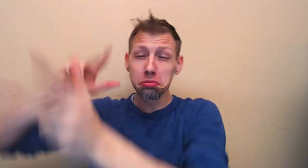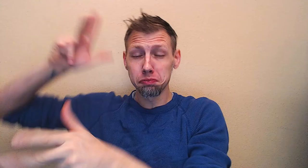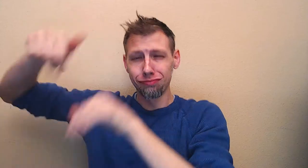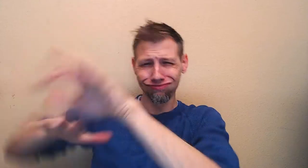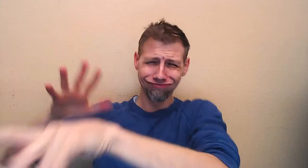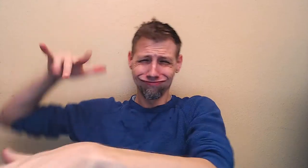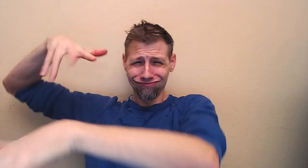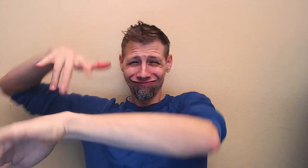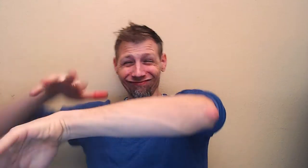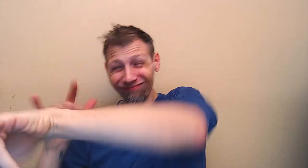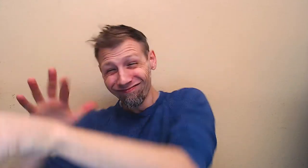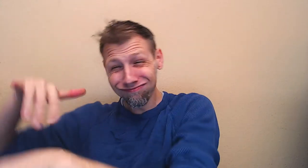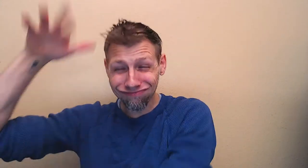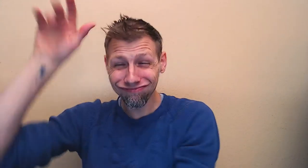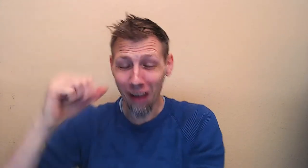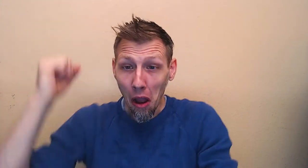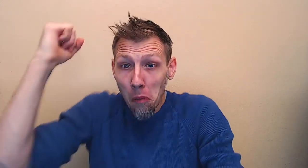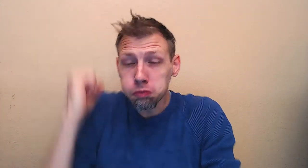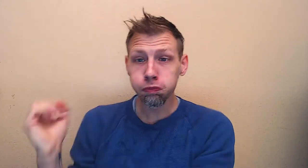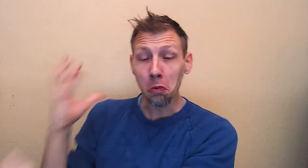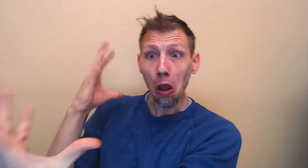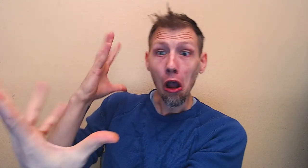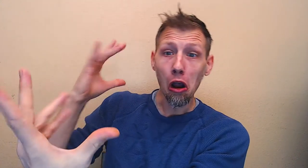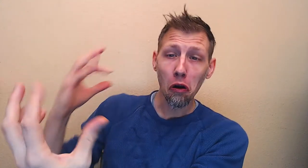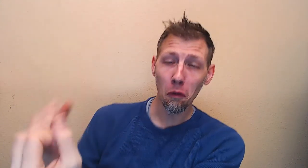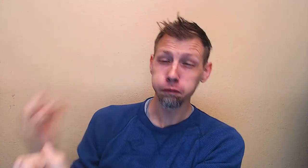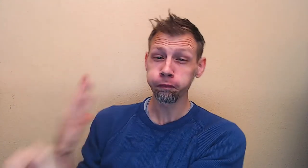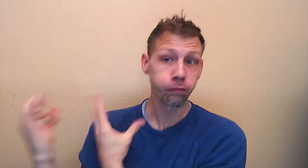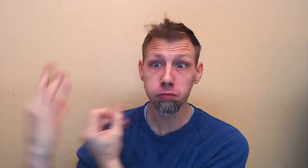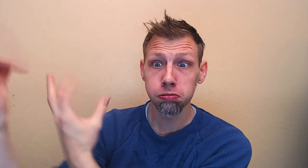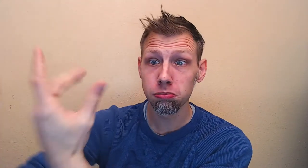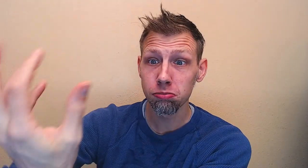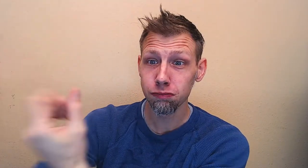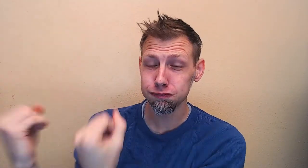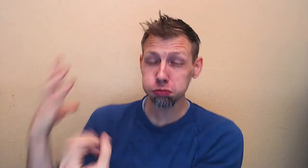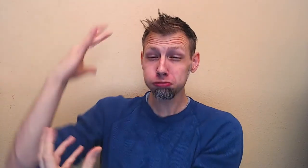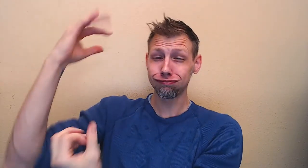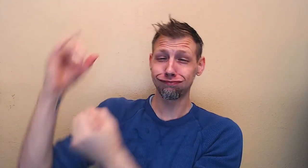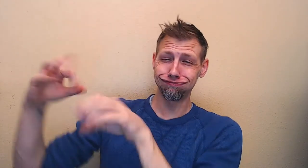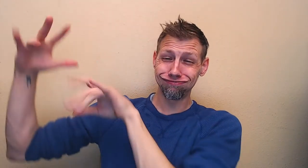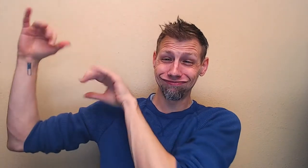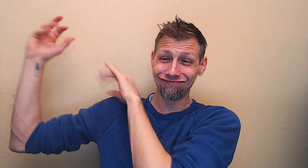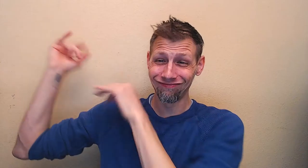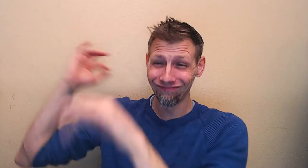(clatter, bang, crash, squeal) TOOT! toot! toot! toot! TOOT! TOOOOOT!